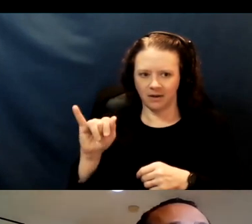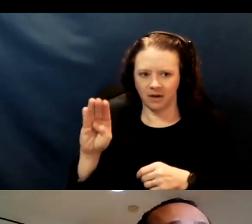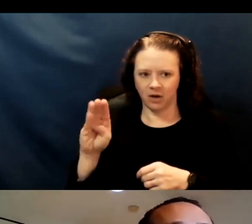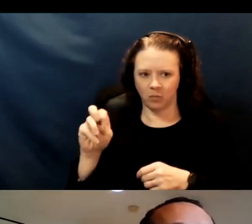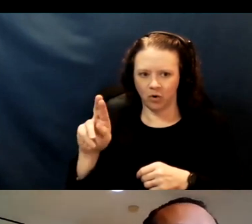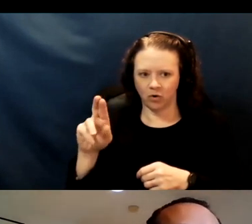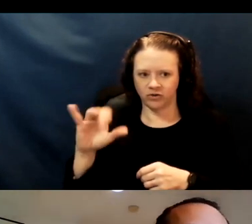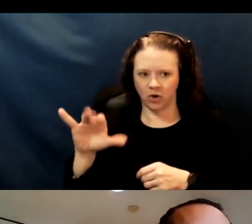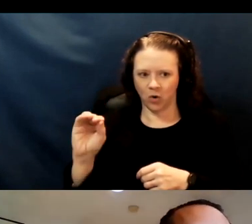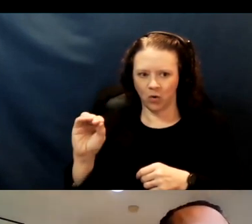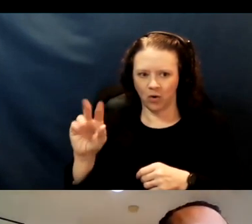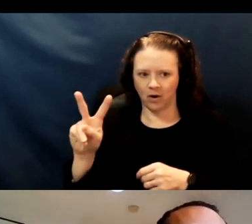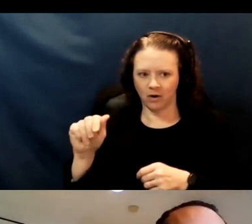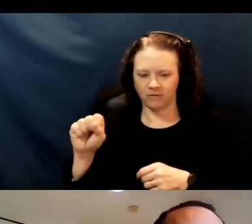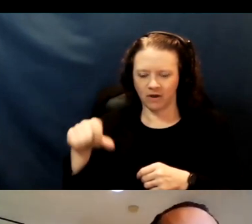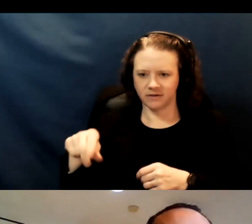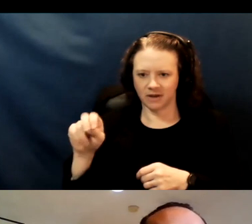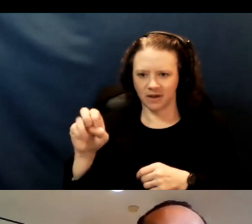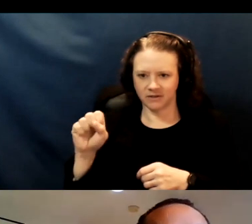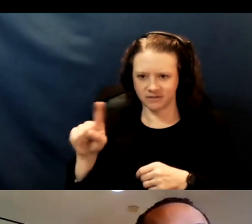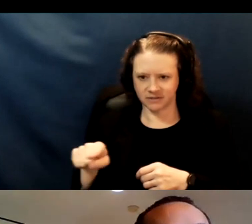much more than 1000 doses per week each.